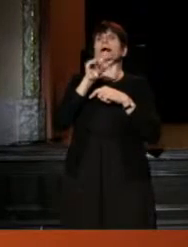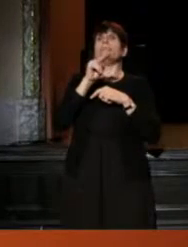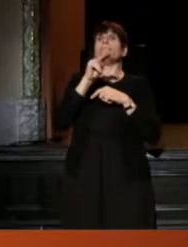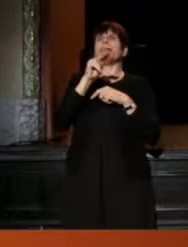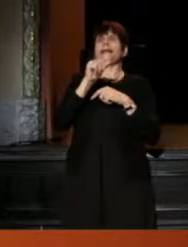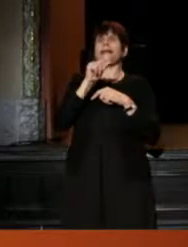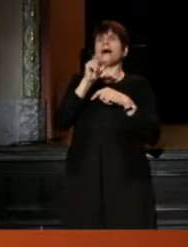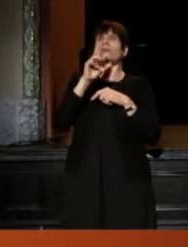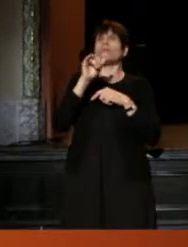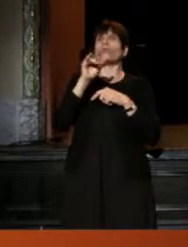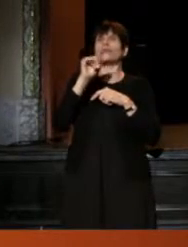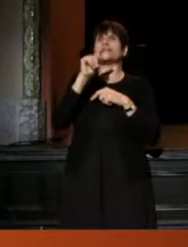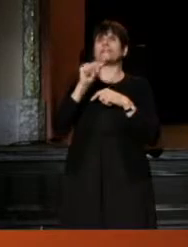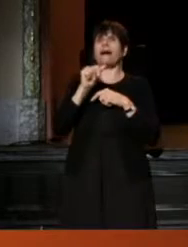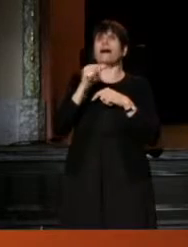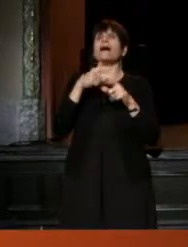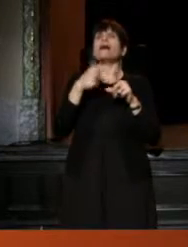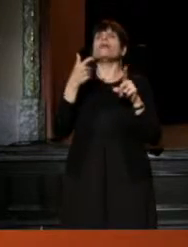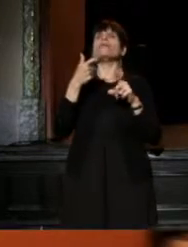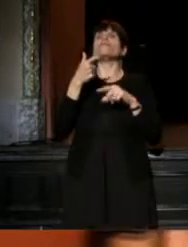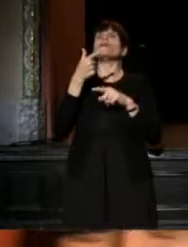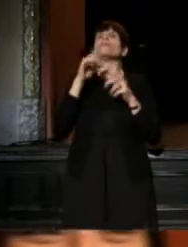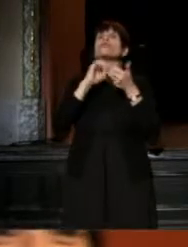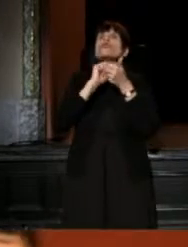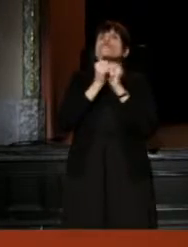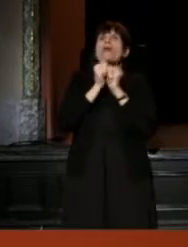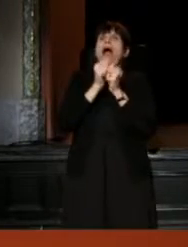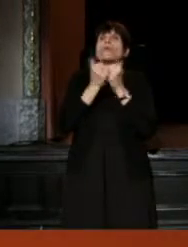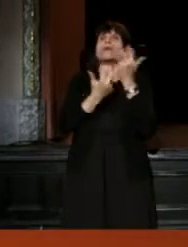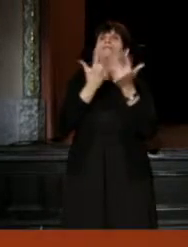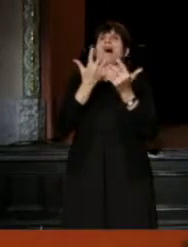who is Artistic Director of Crowded Fire Theatre in San Francisco.